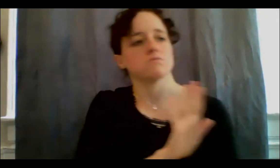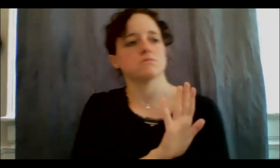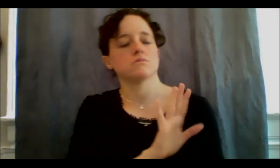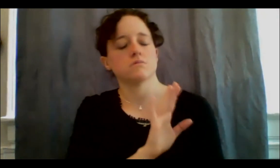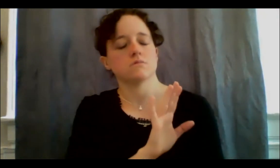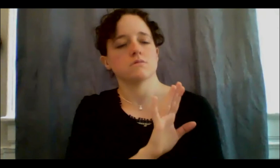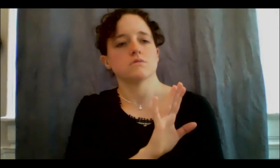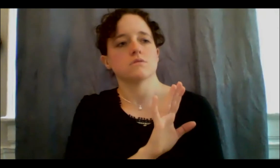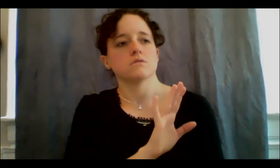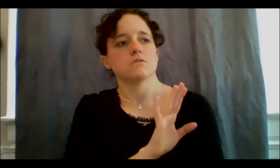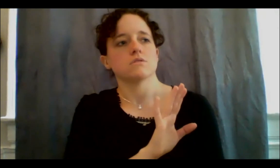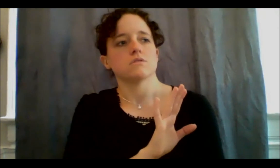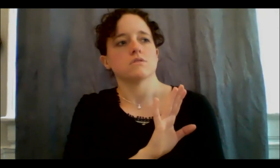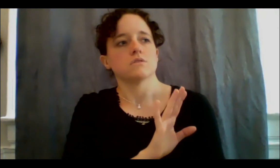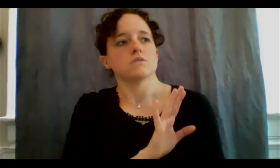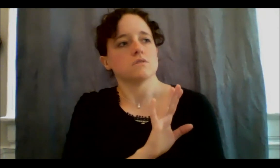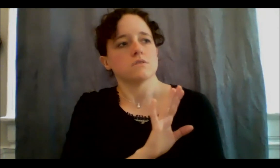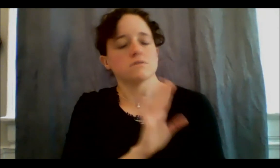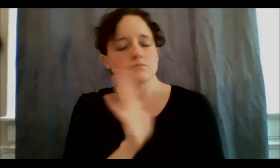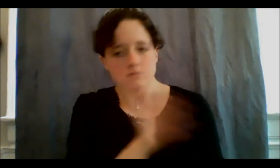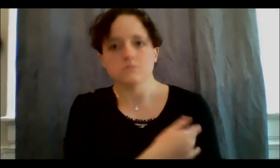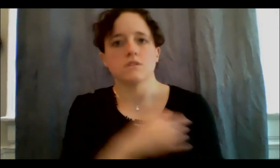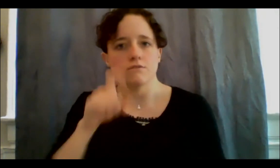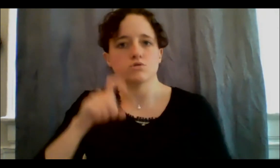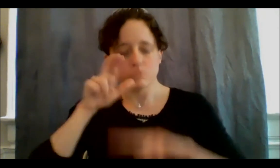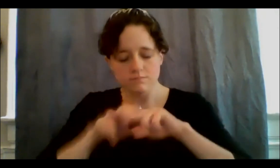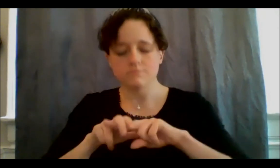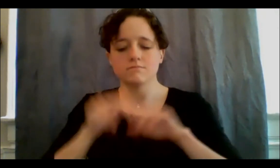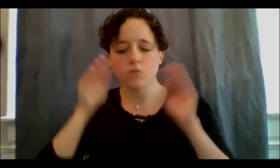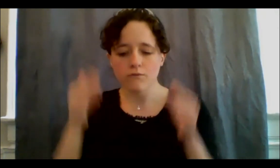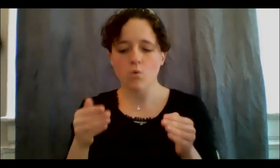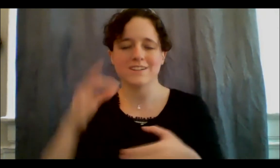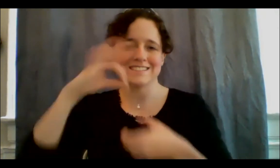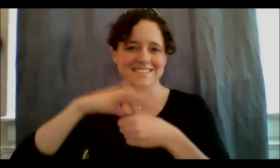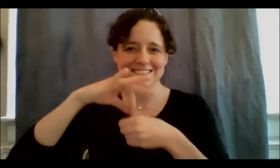so excited about it. So just having that cup of tea, and just looking at this plant